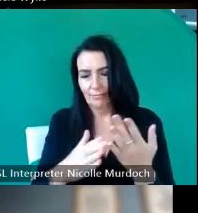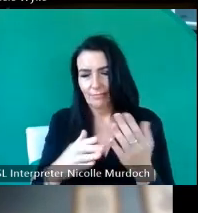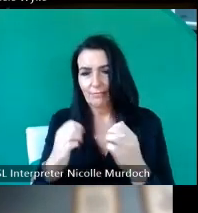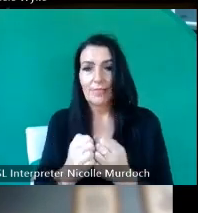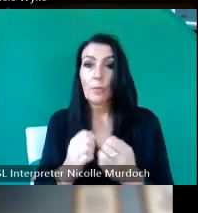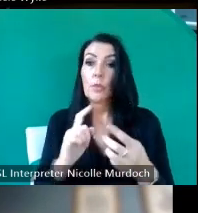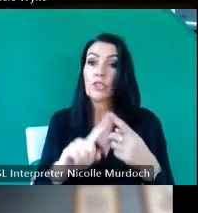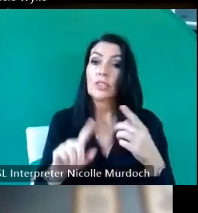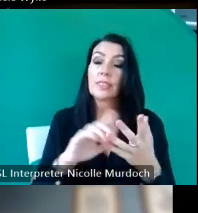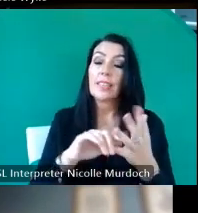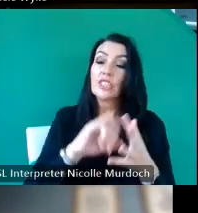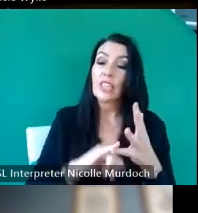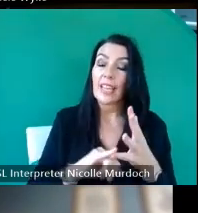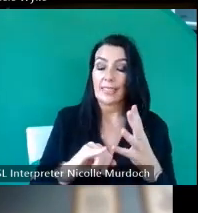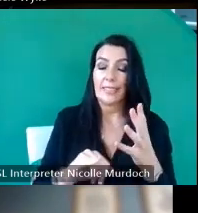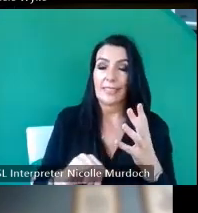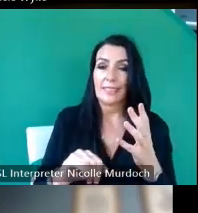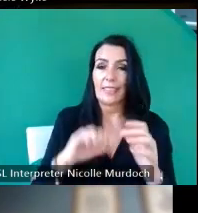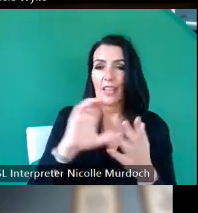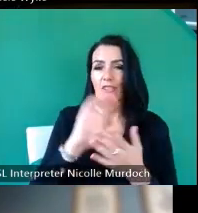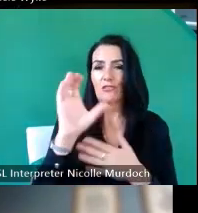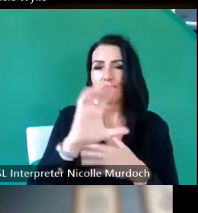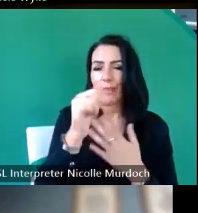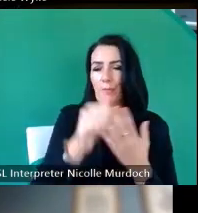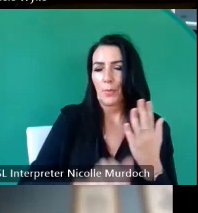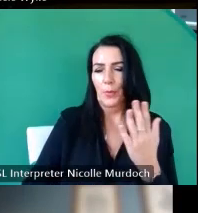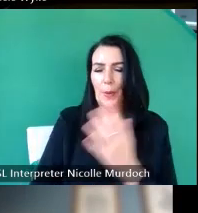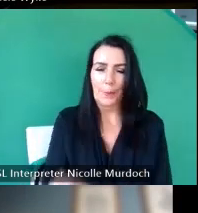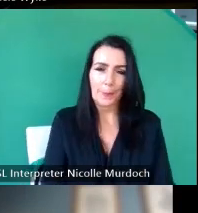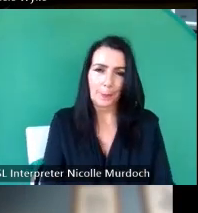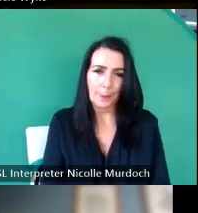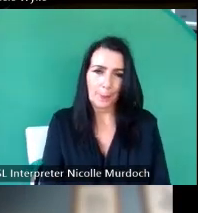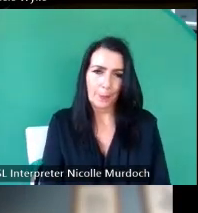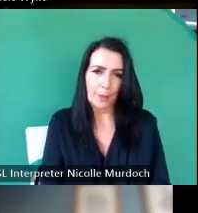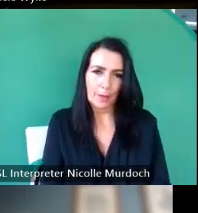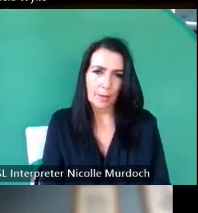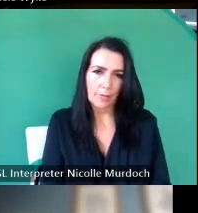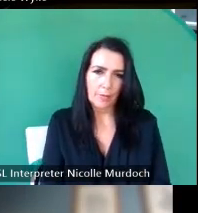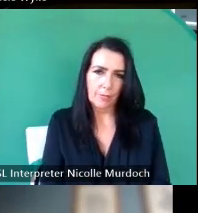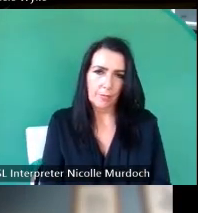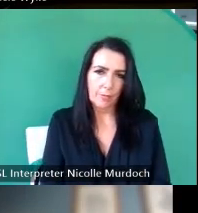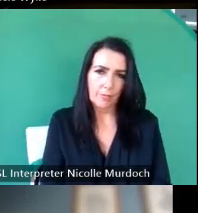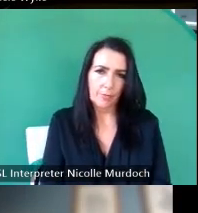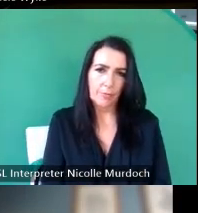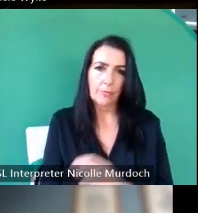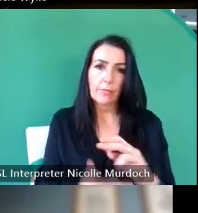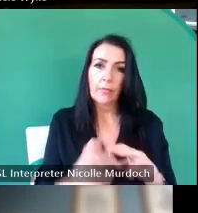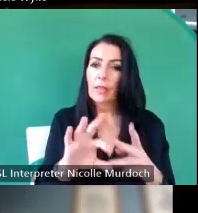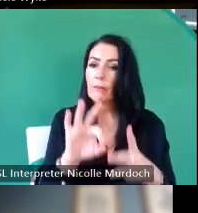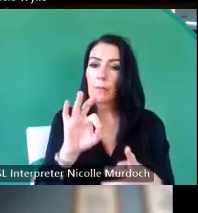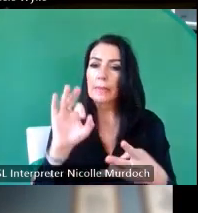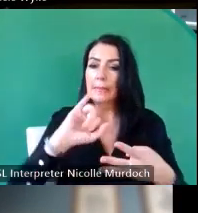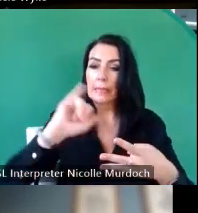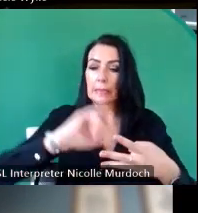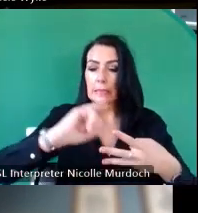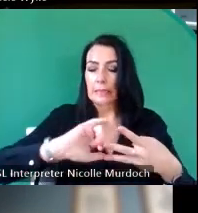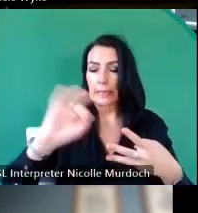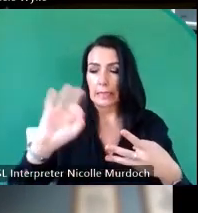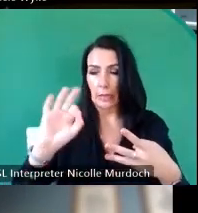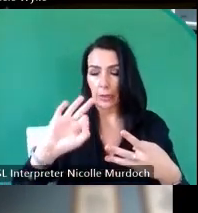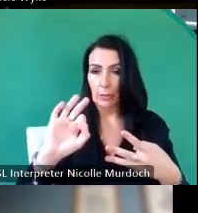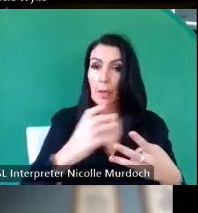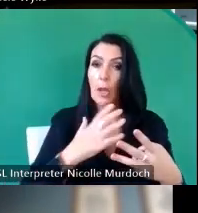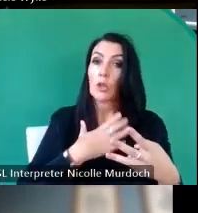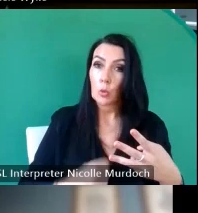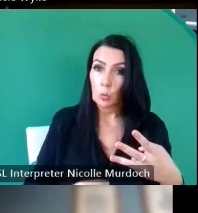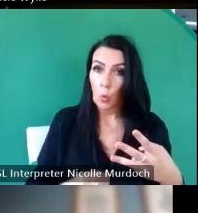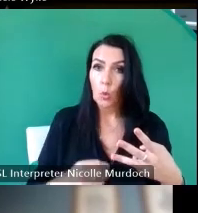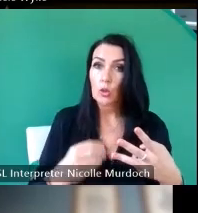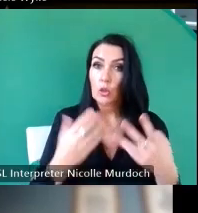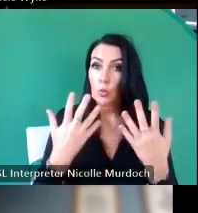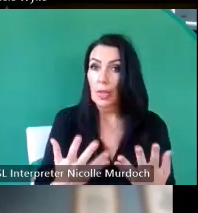environment Scotland grants program if you did not make a selection but you wish to do so now